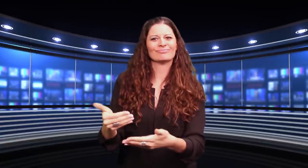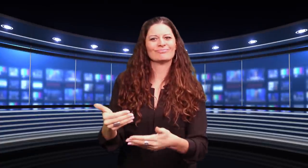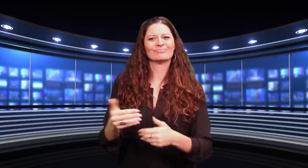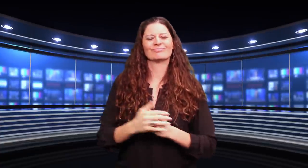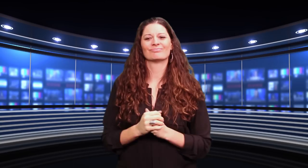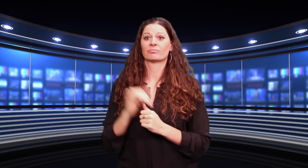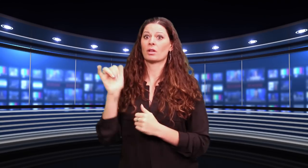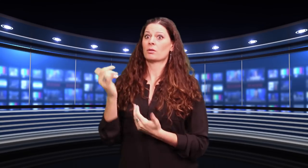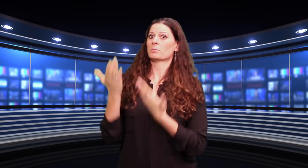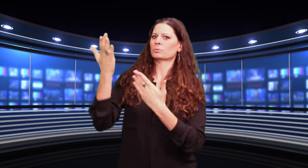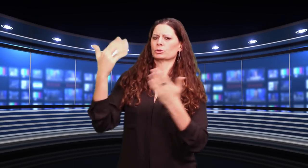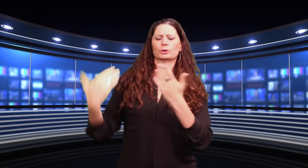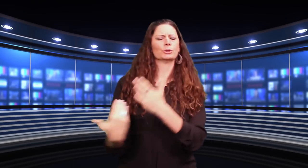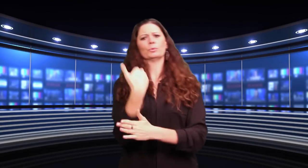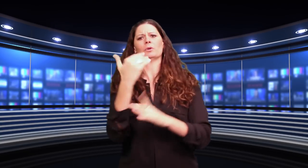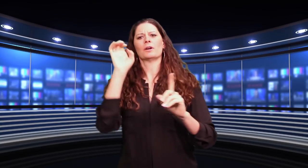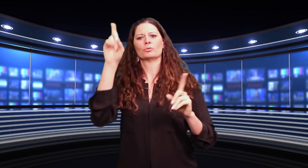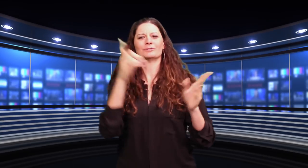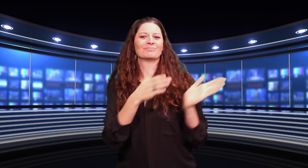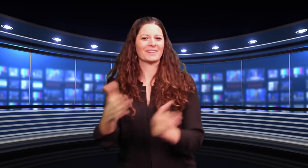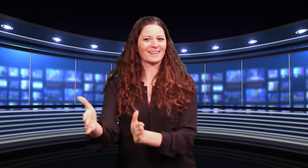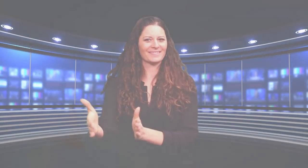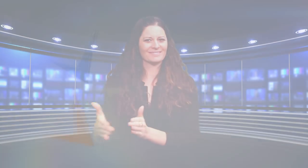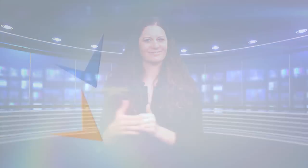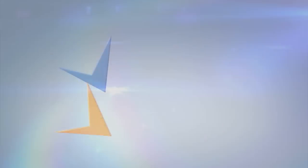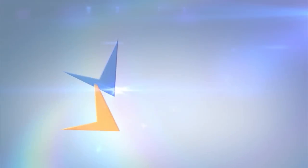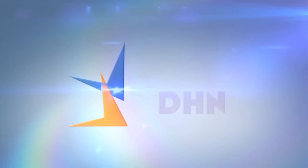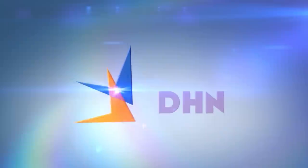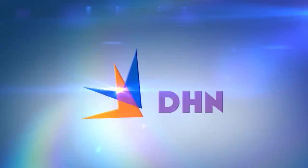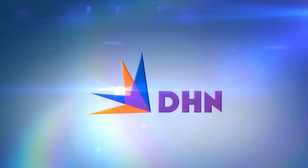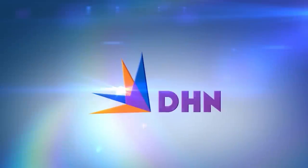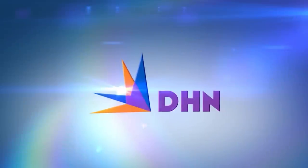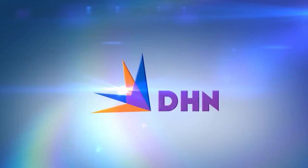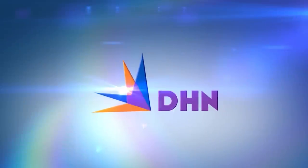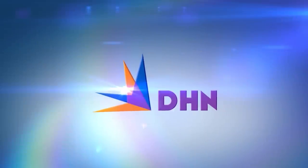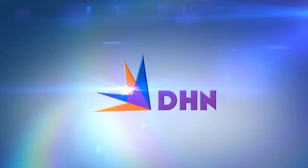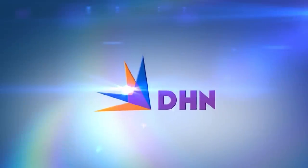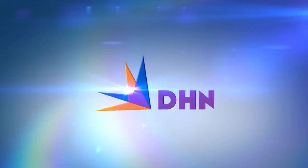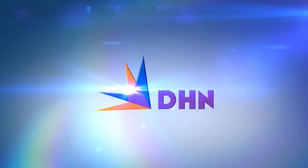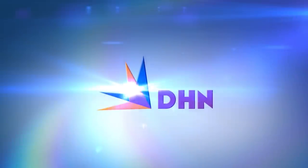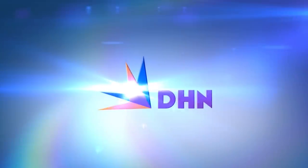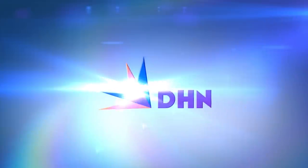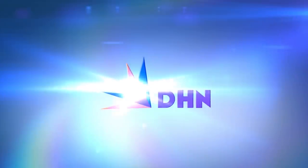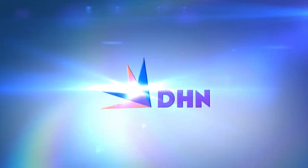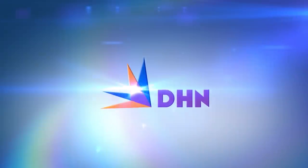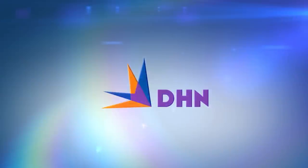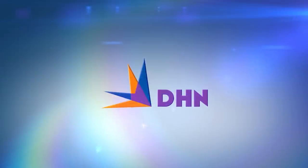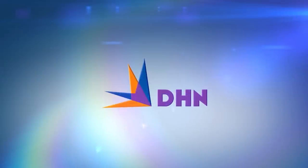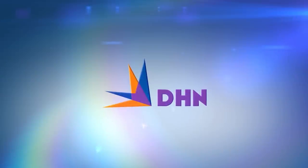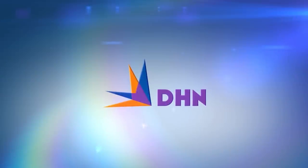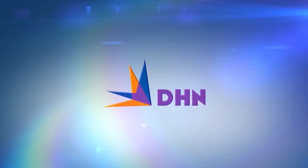as the State of the Union address draws closer.